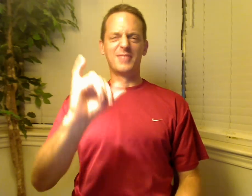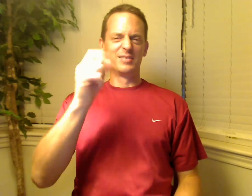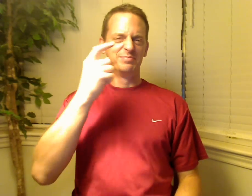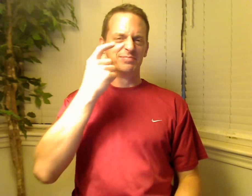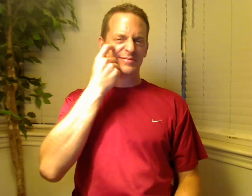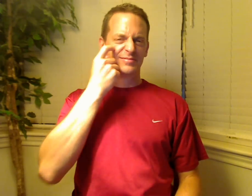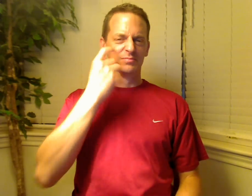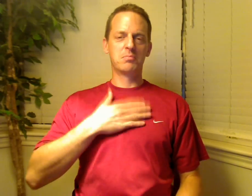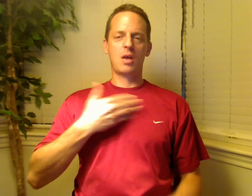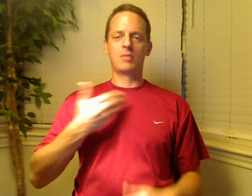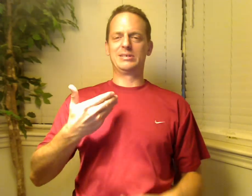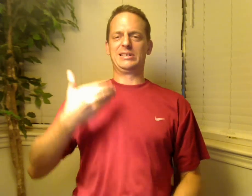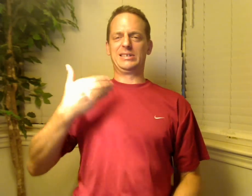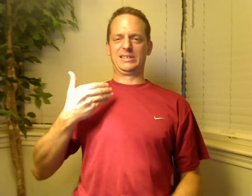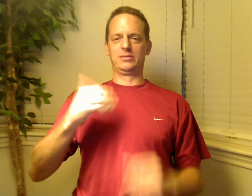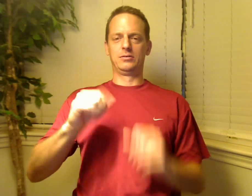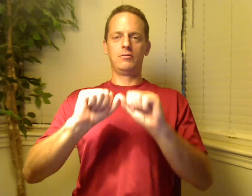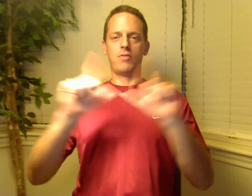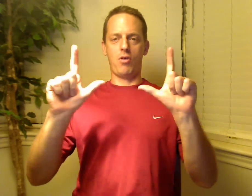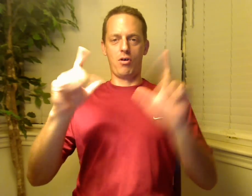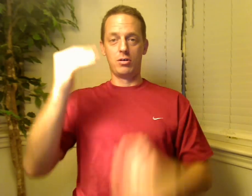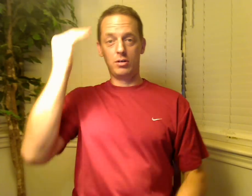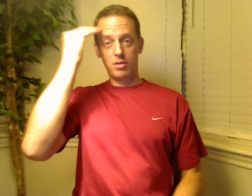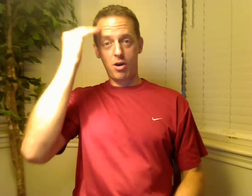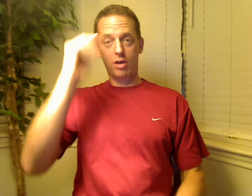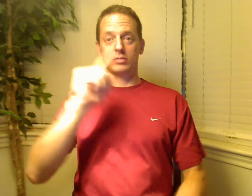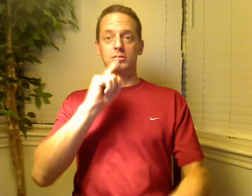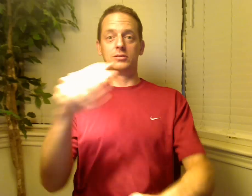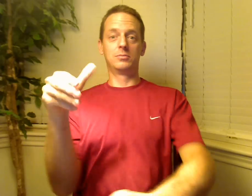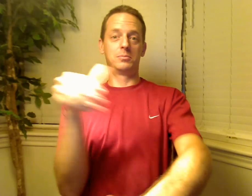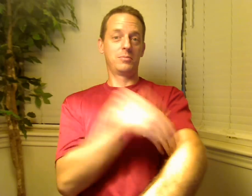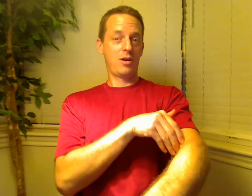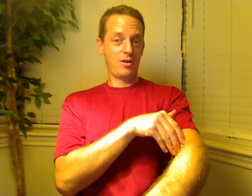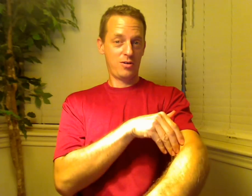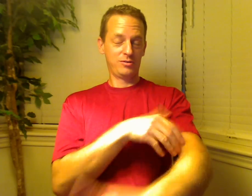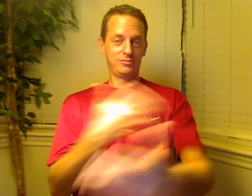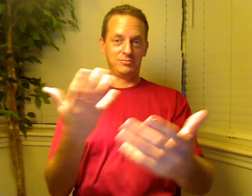My previous vlog “Knowledge is Power,”